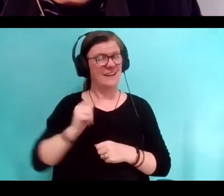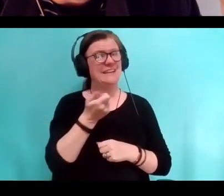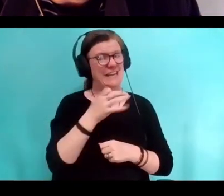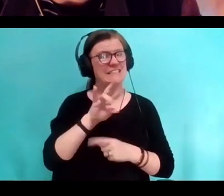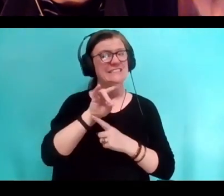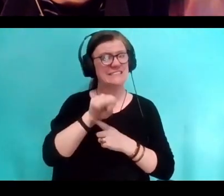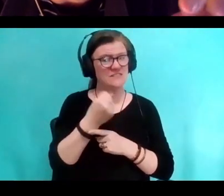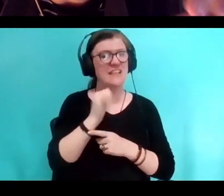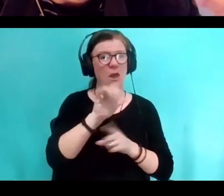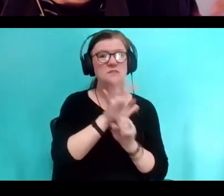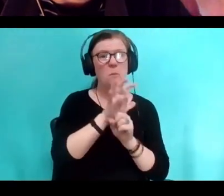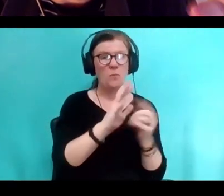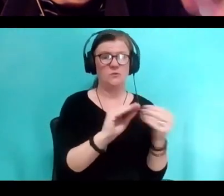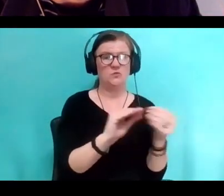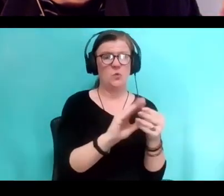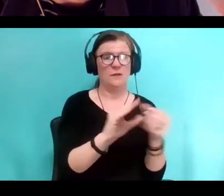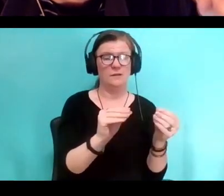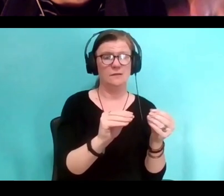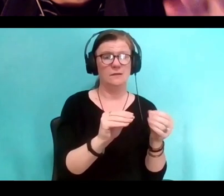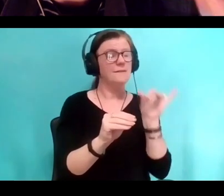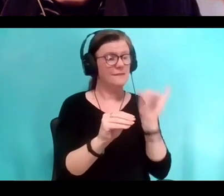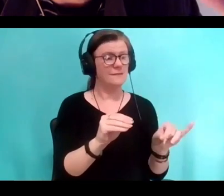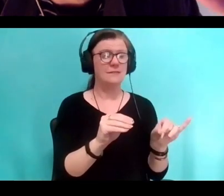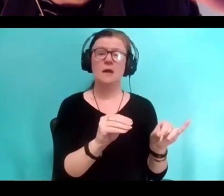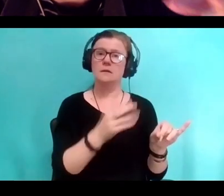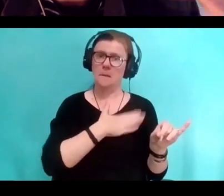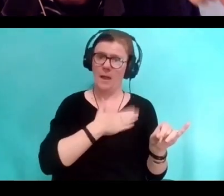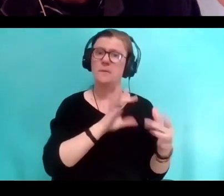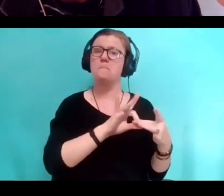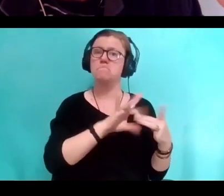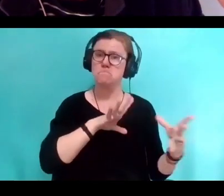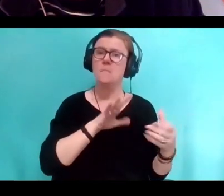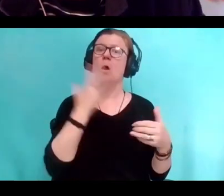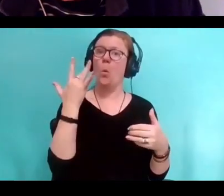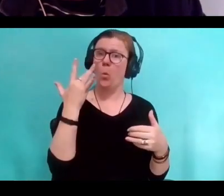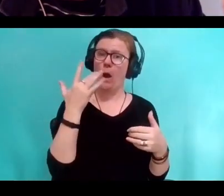And we've only left that behind because that dominant narrative was successfully challenged,